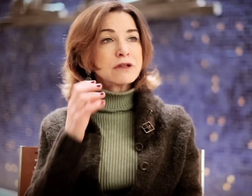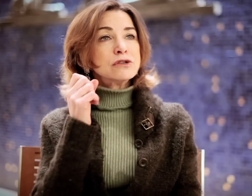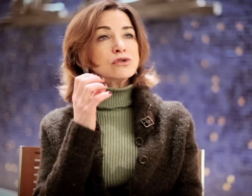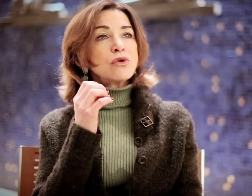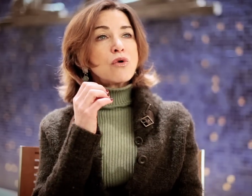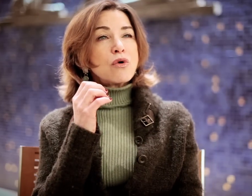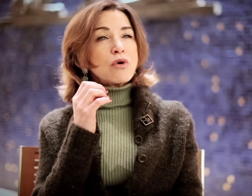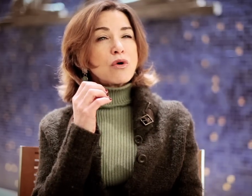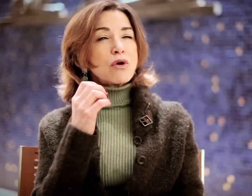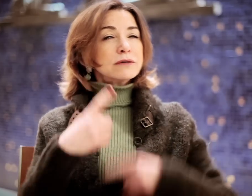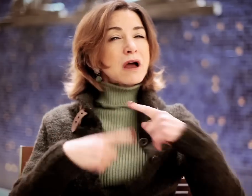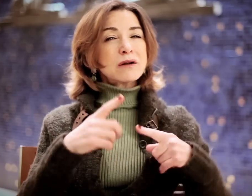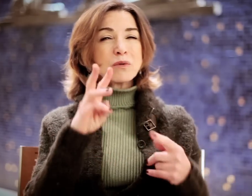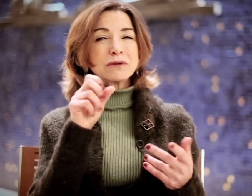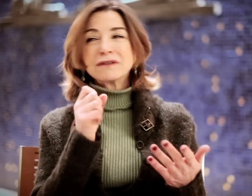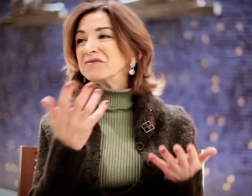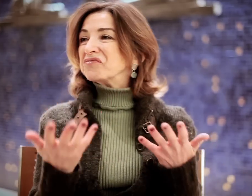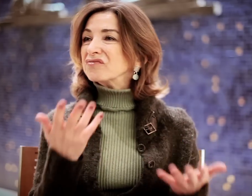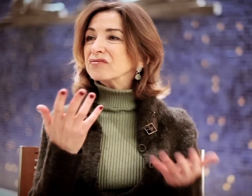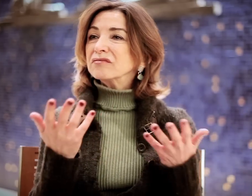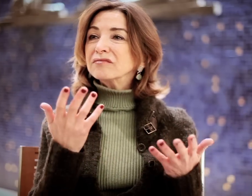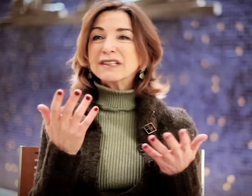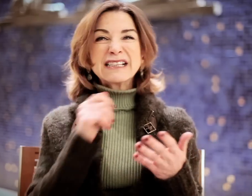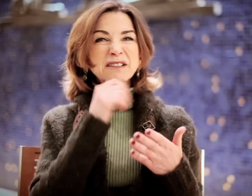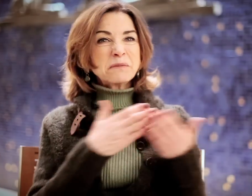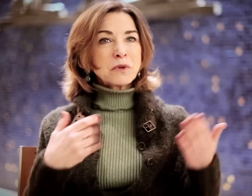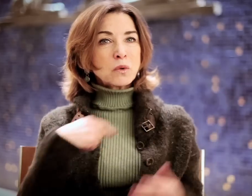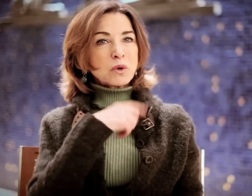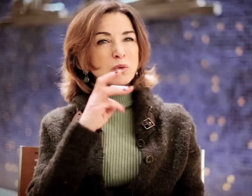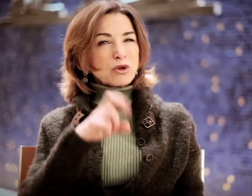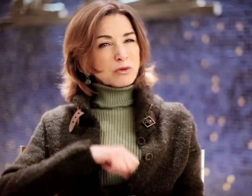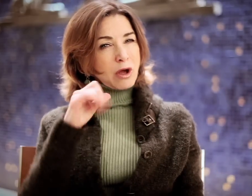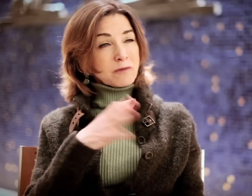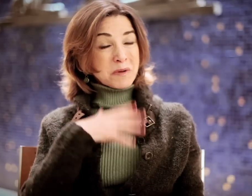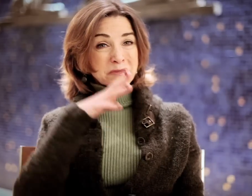So, signing was not something we were proud of.